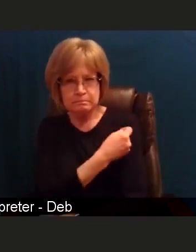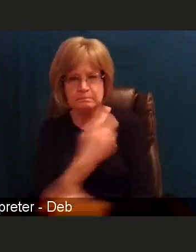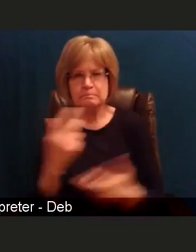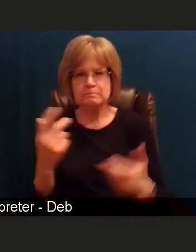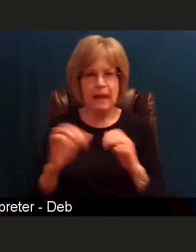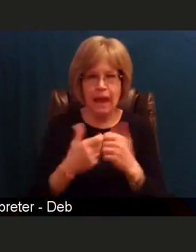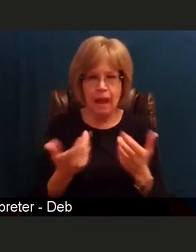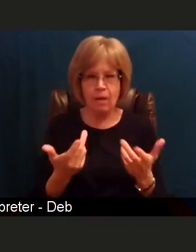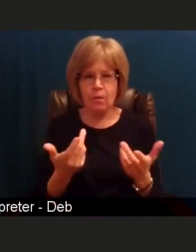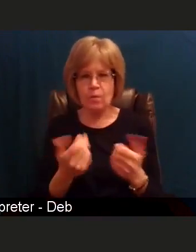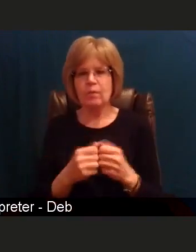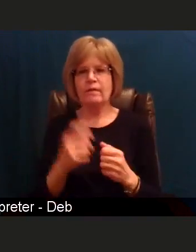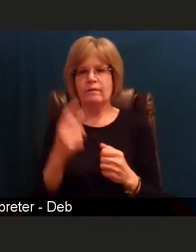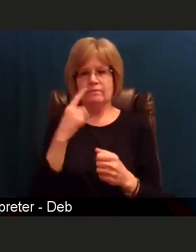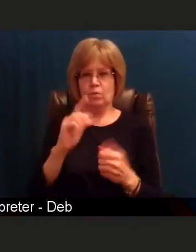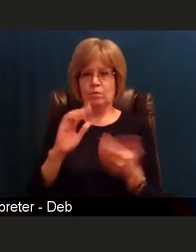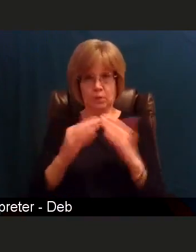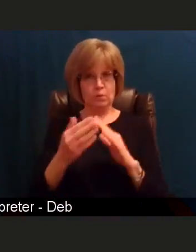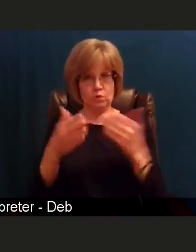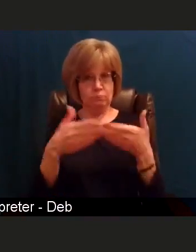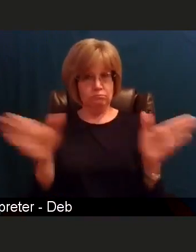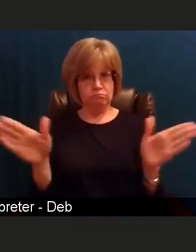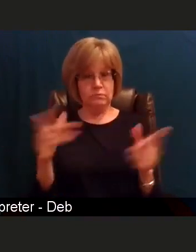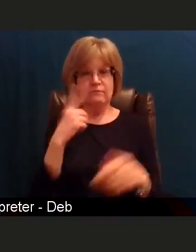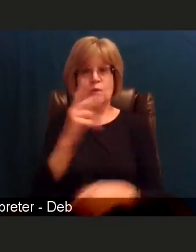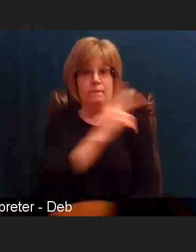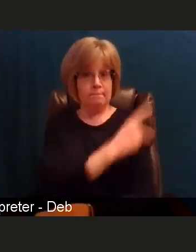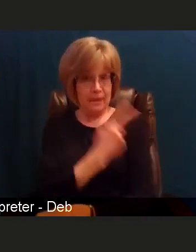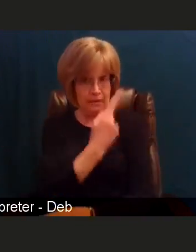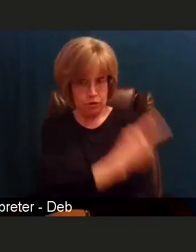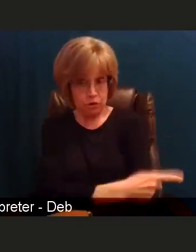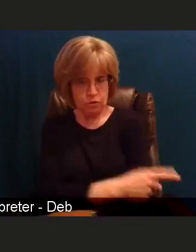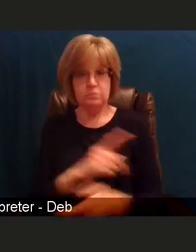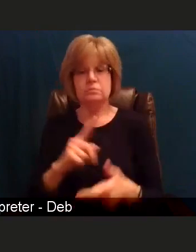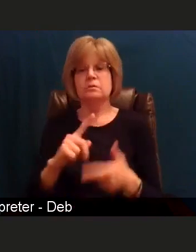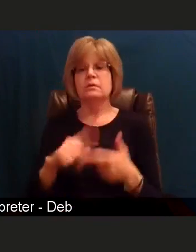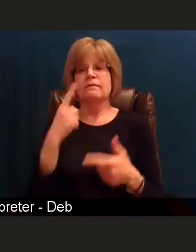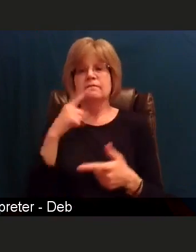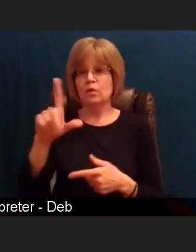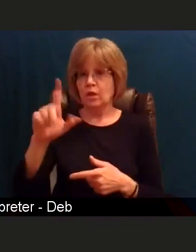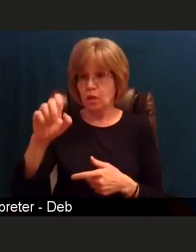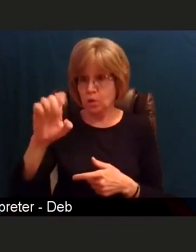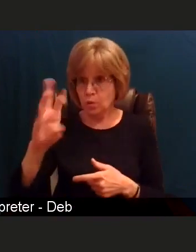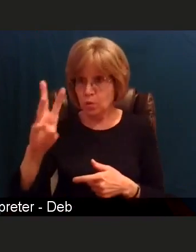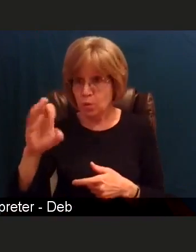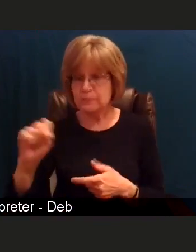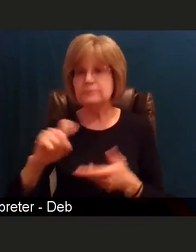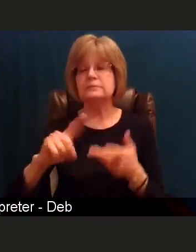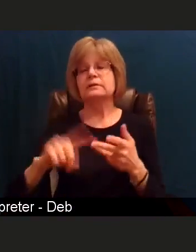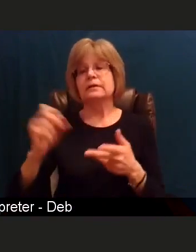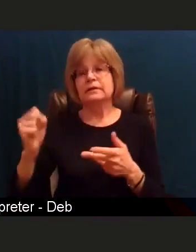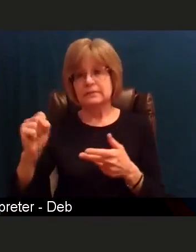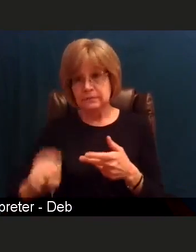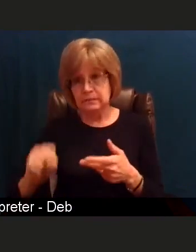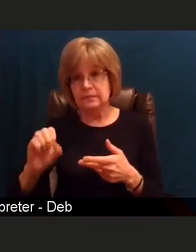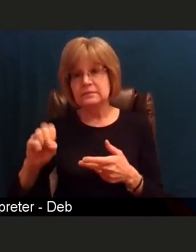for our community, for our patients, for Lewes, for Sussex County, for Georgetown, for Millsboro and for all of us.